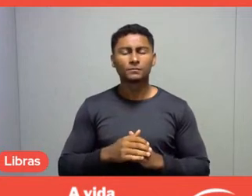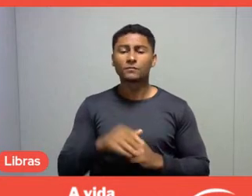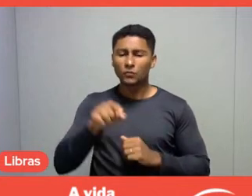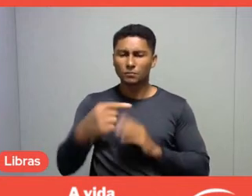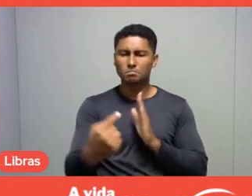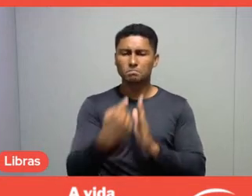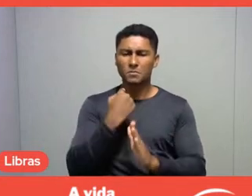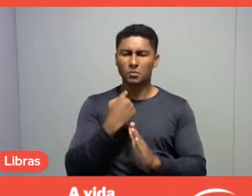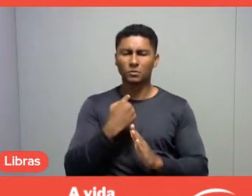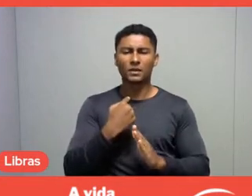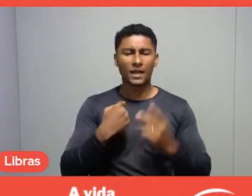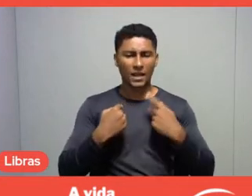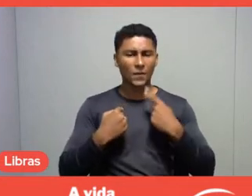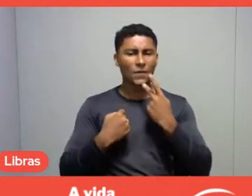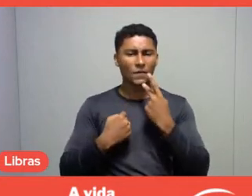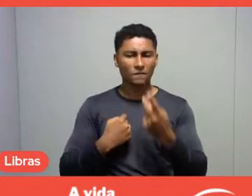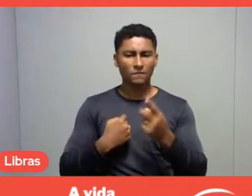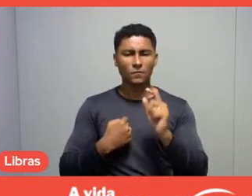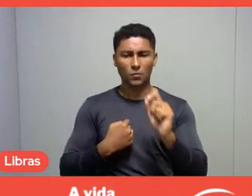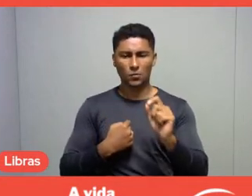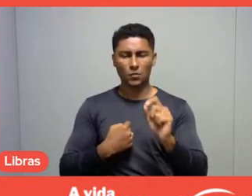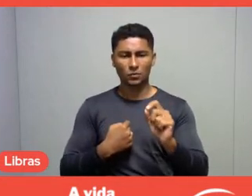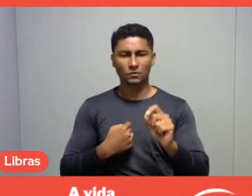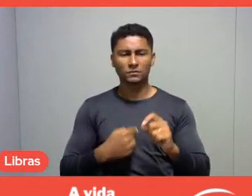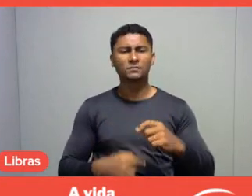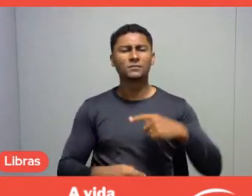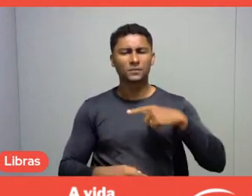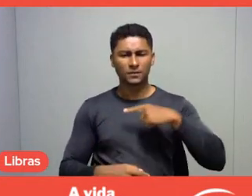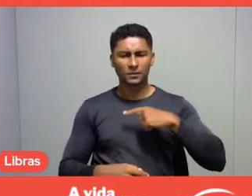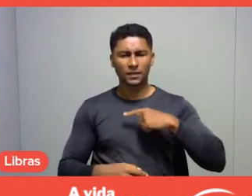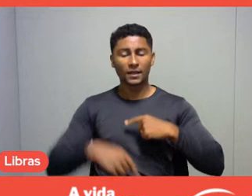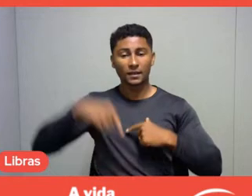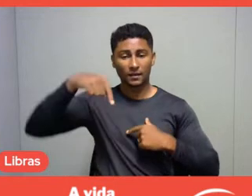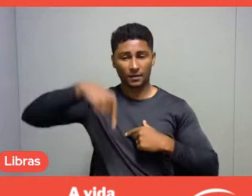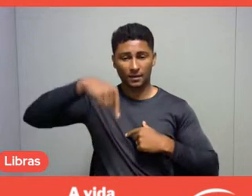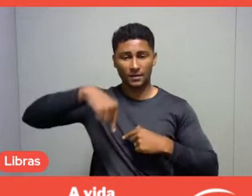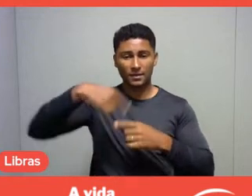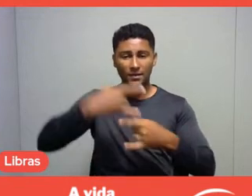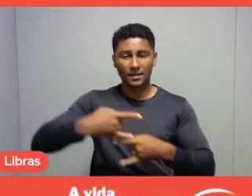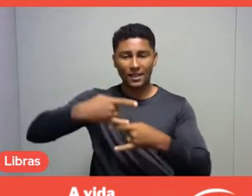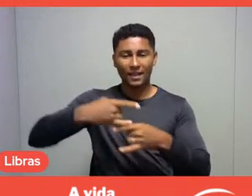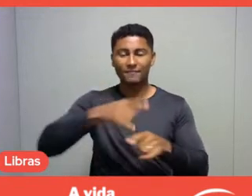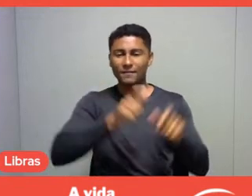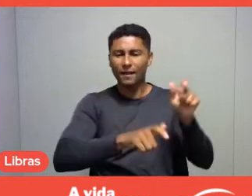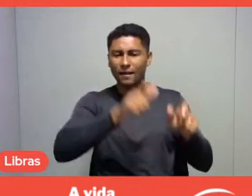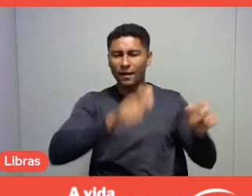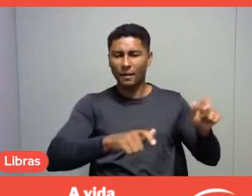highlight the presence of fellow researchers in our livestream. I would like to say a special good afternoon